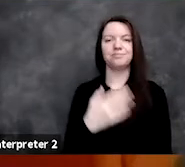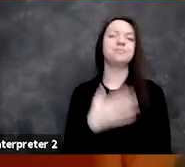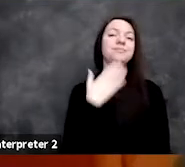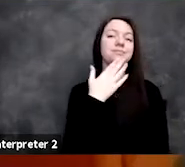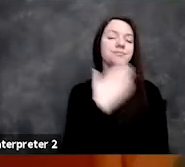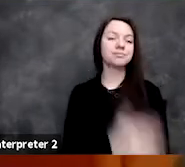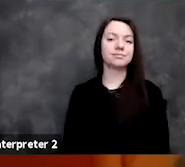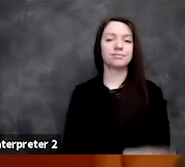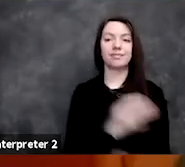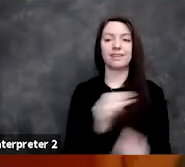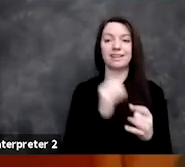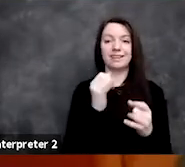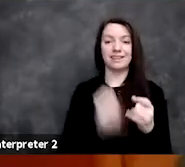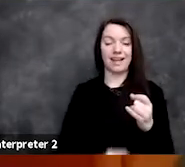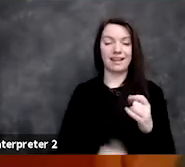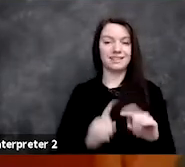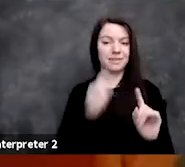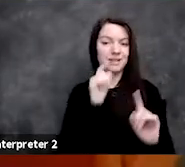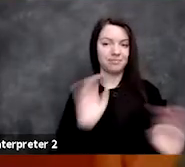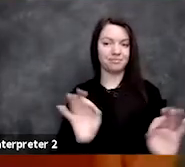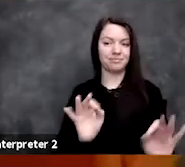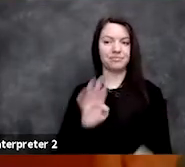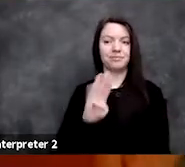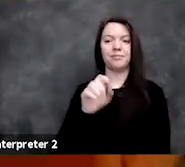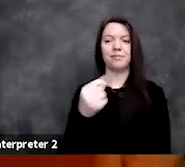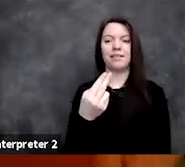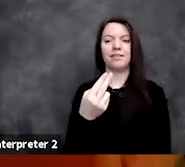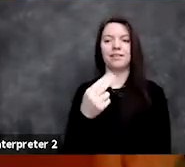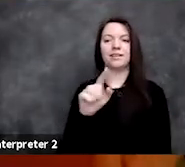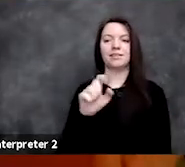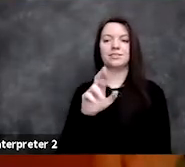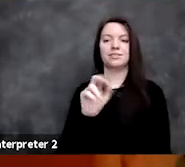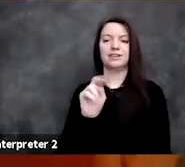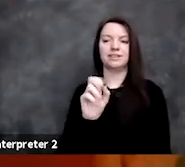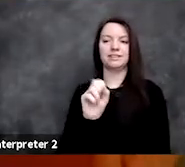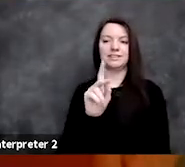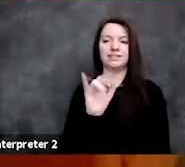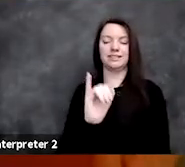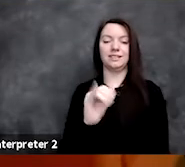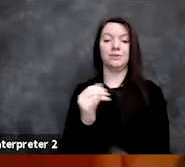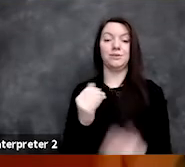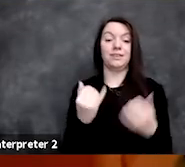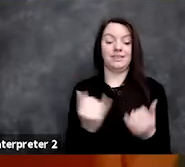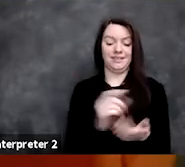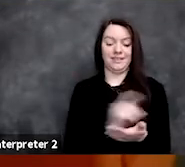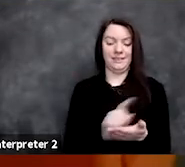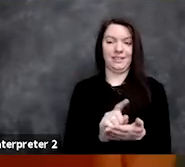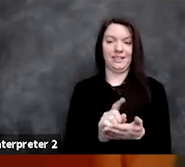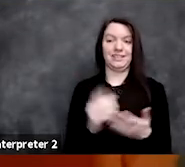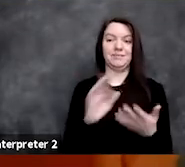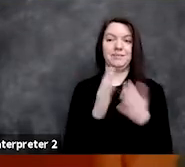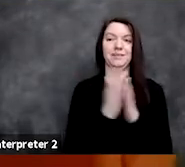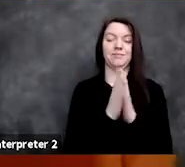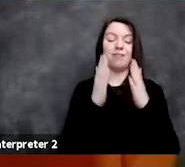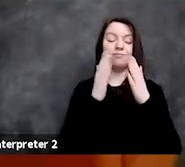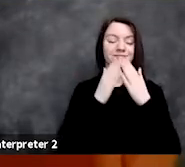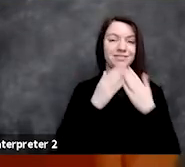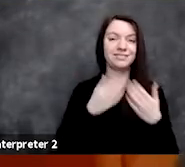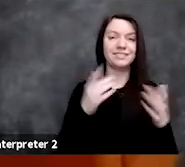Last but not least, we have Beth Zeranski, who as of this week is widely announcing her new title